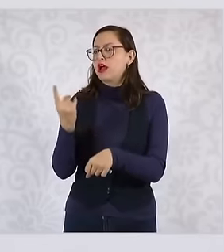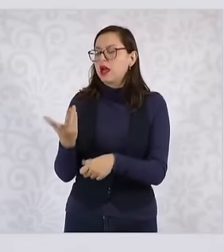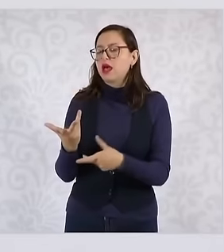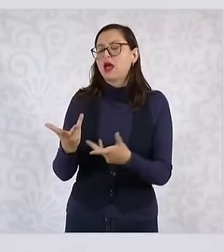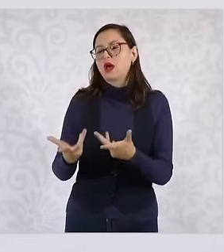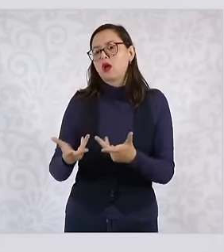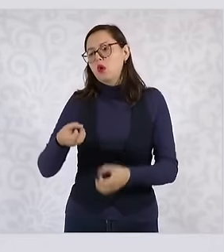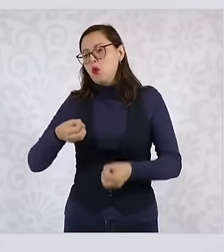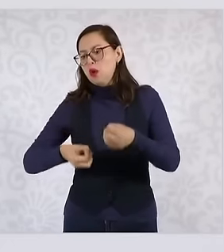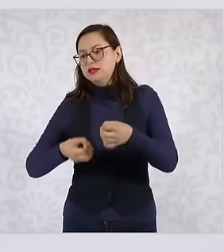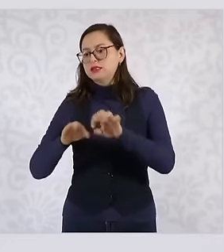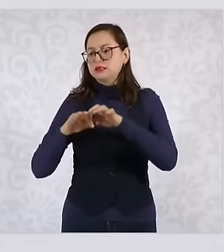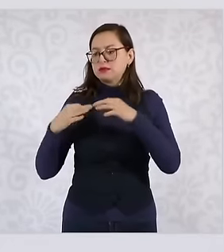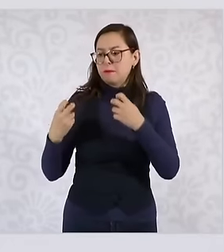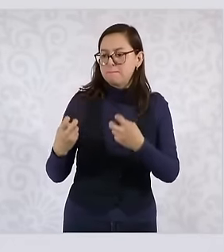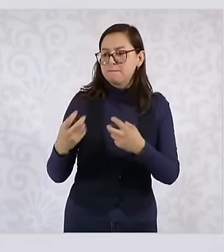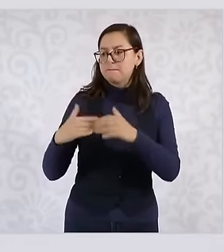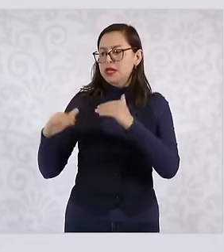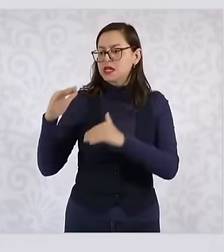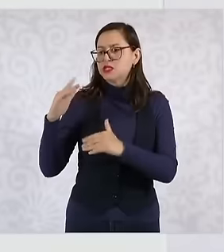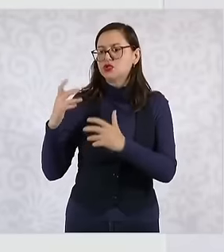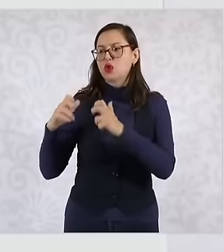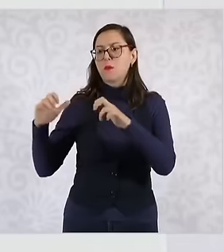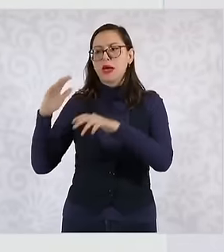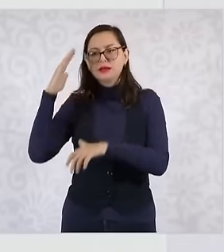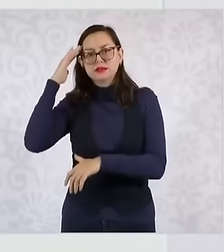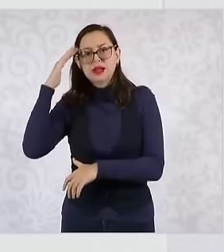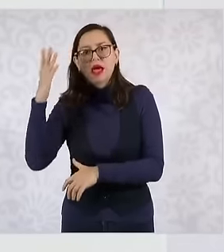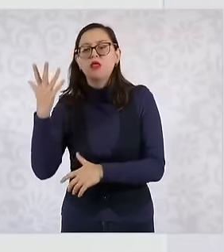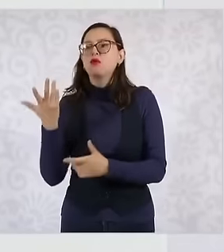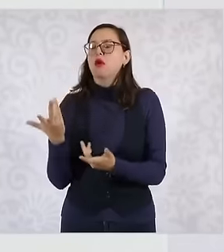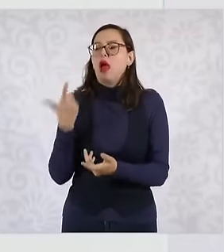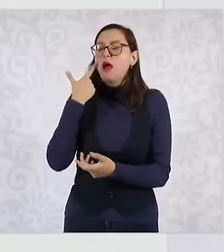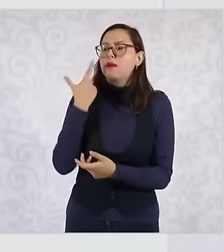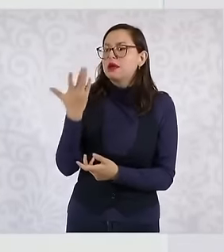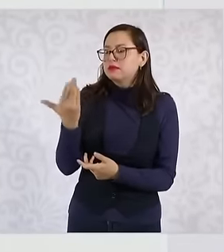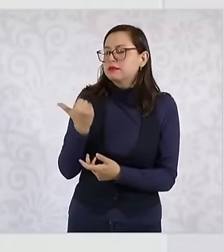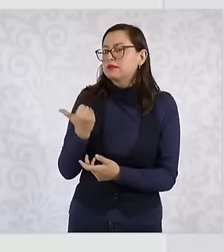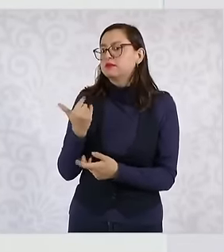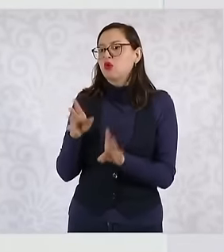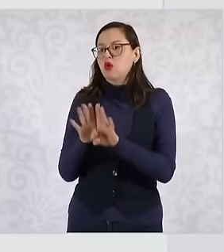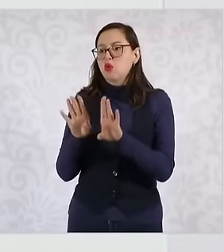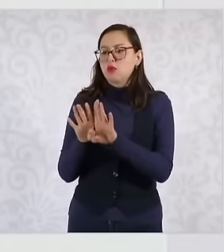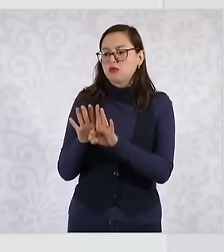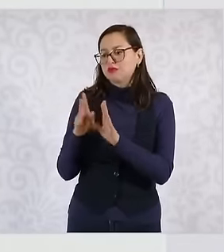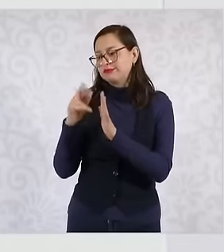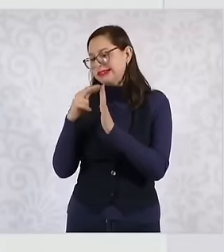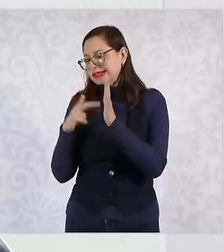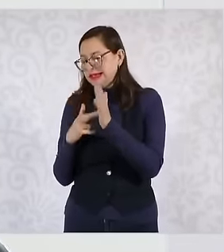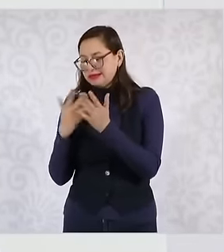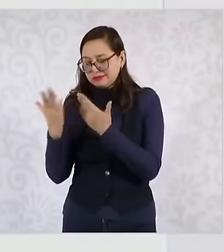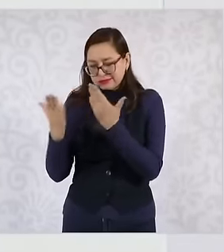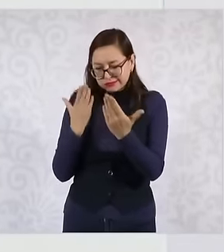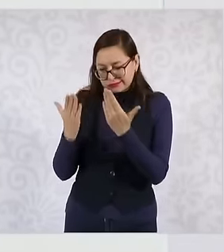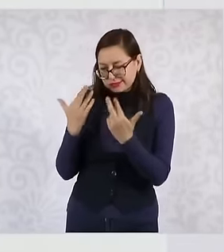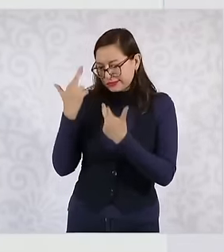a minister, a magistrate and the requirements that have to be met. So it opened a